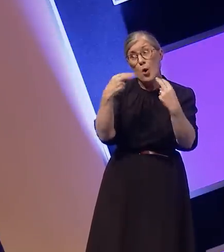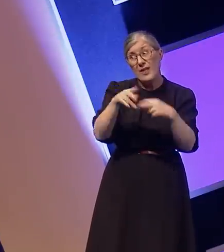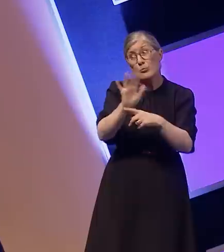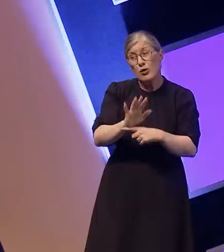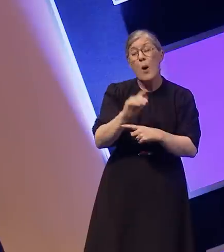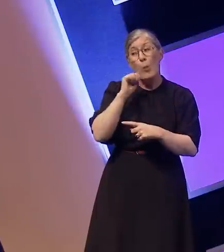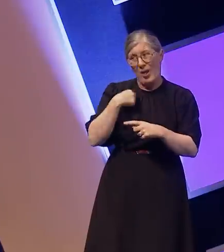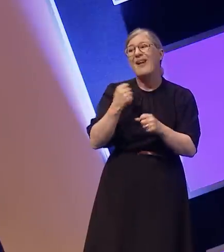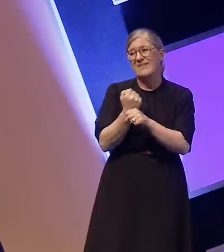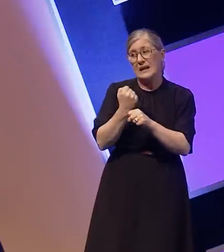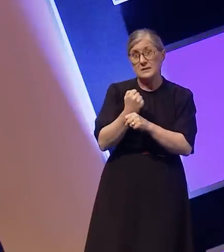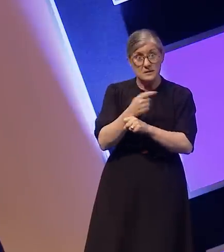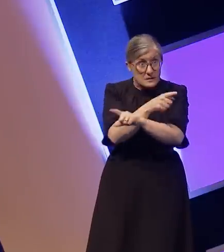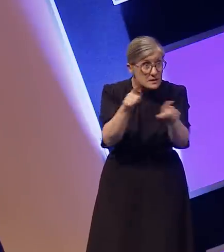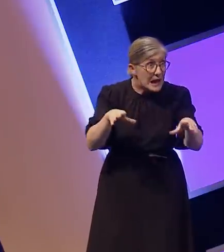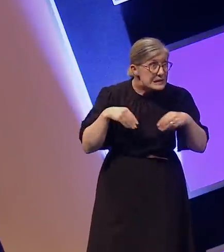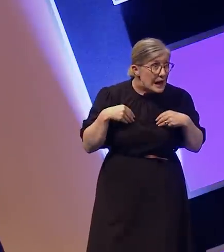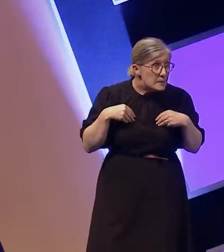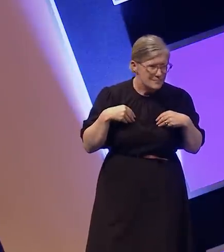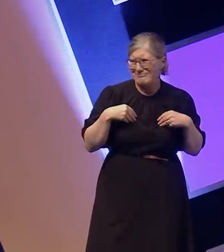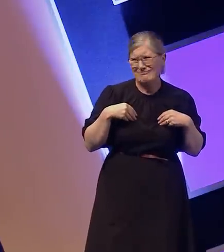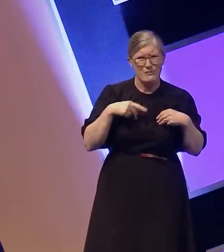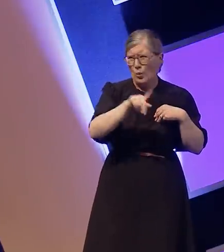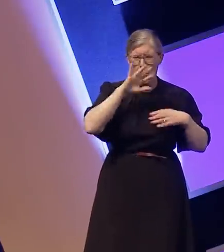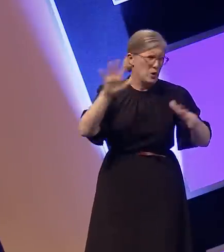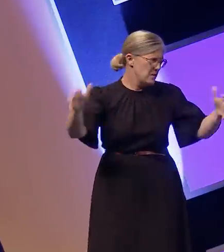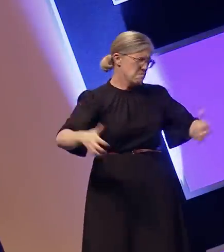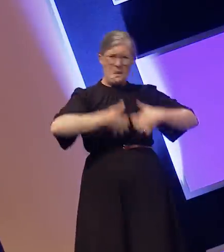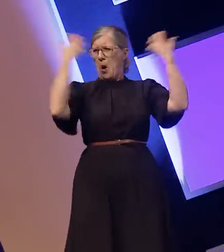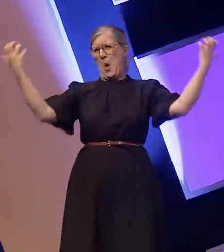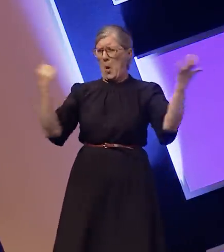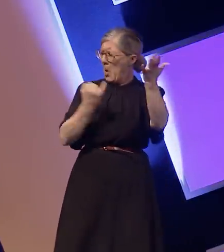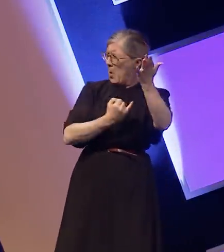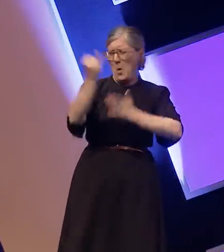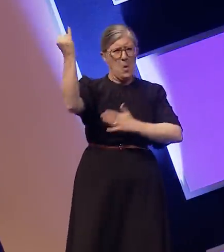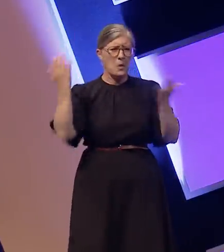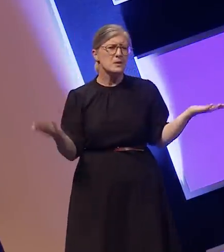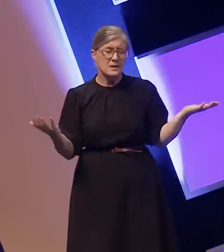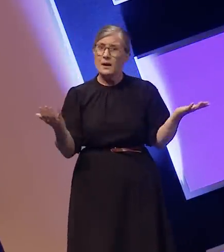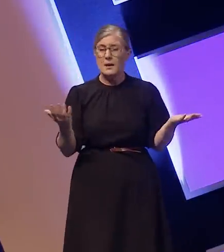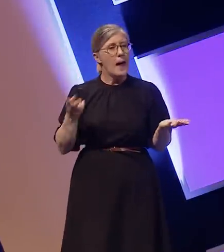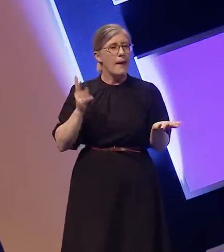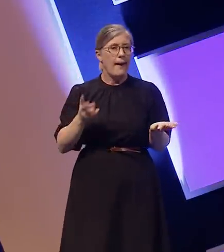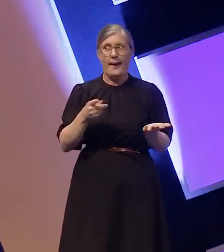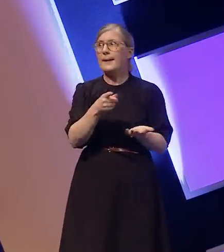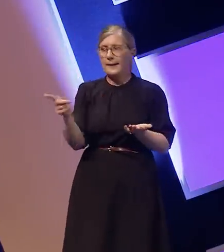Would you accept that? It would be an outcry. Yet again deaf people are being ignored and expected